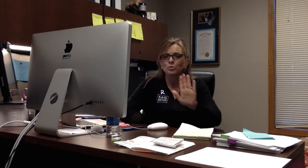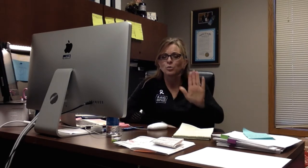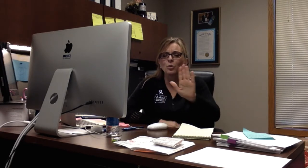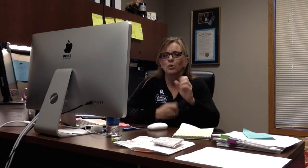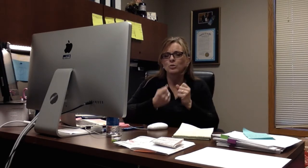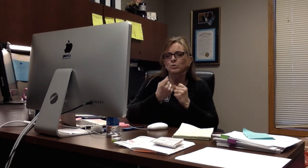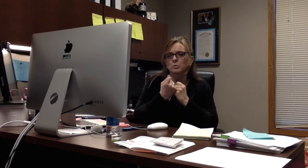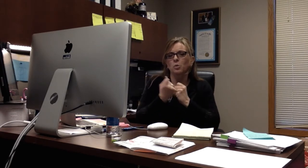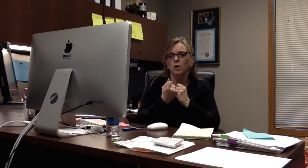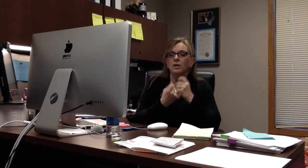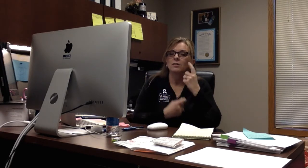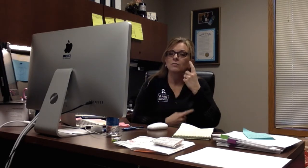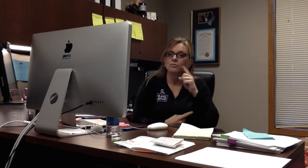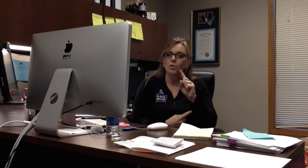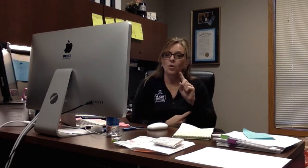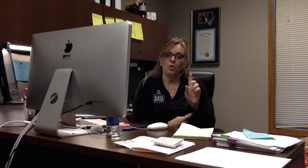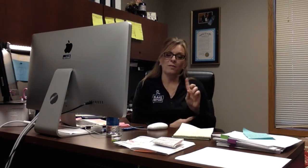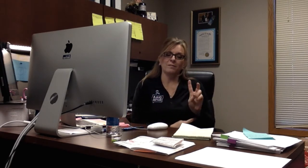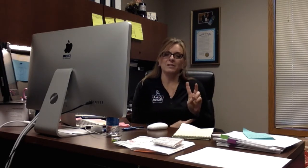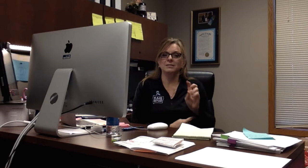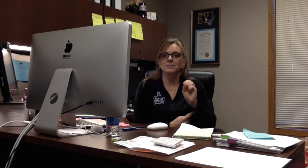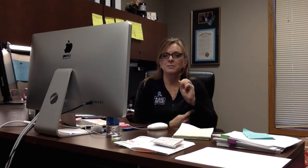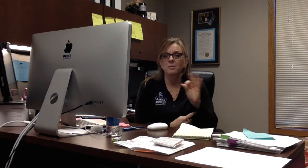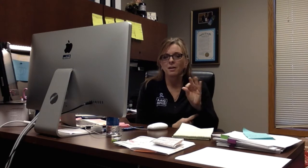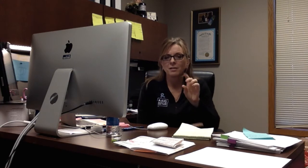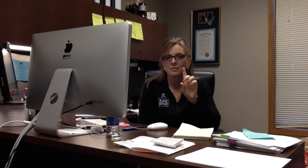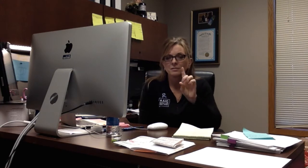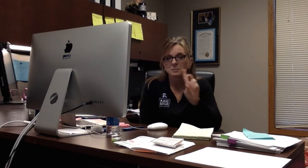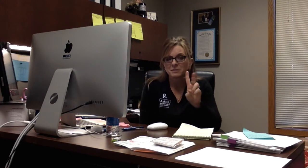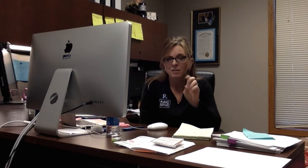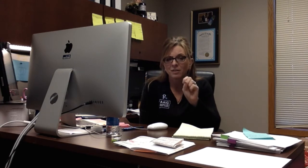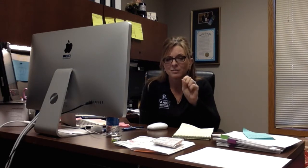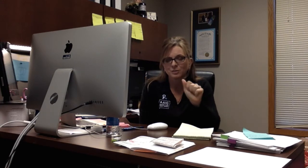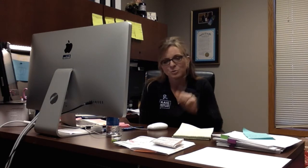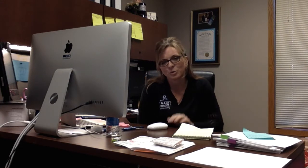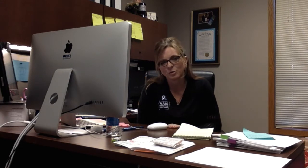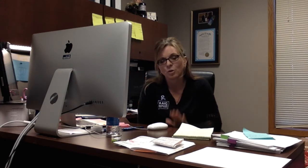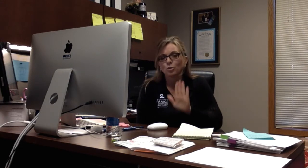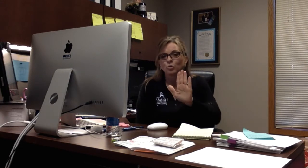Thank you for your support for victims of Domestic Violence/Sexual Assault.